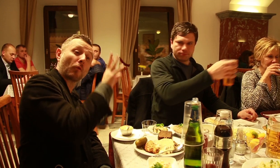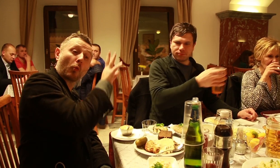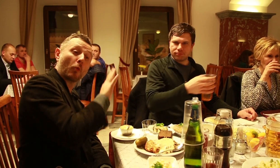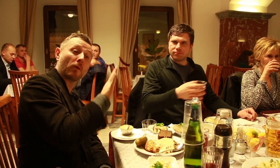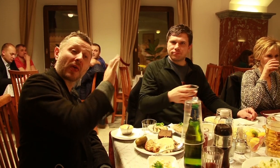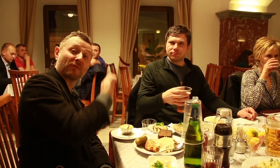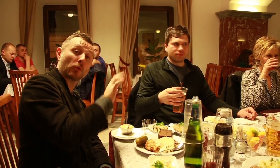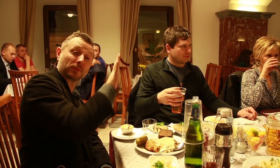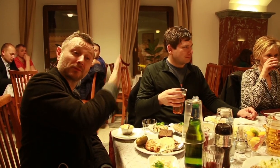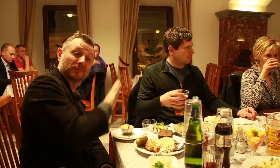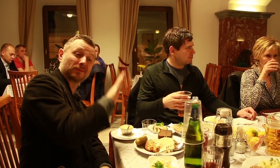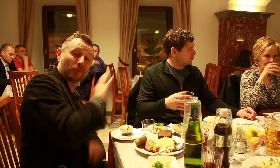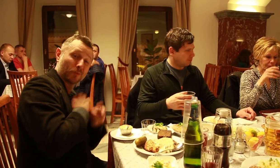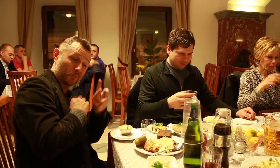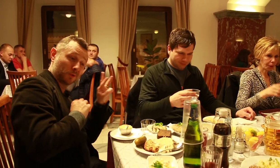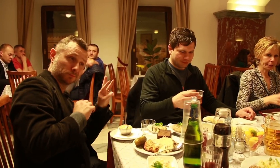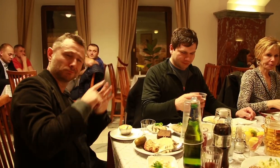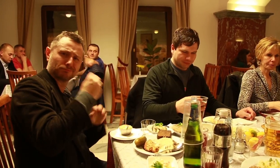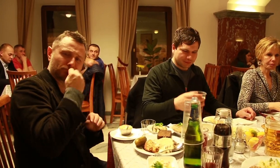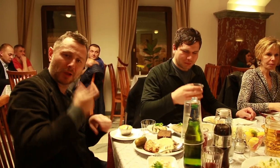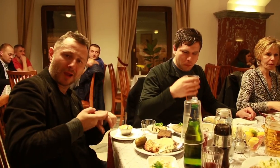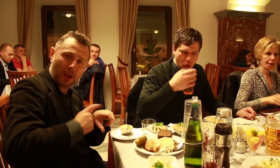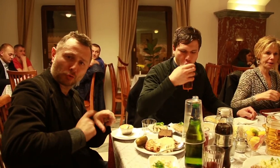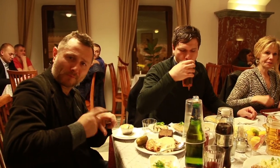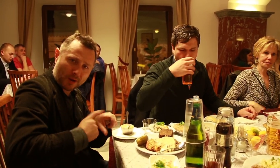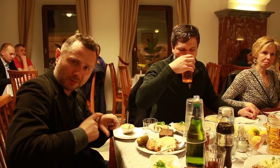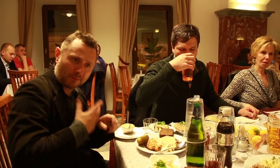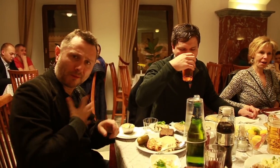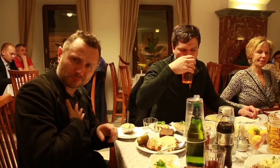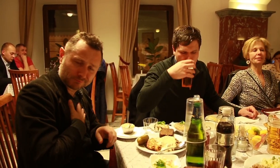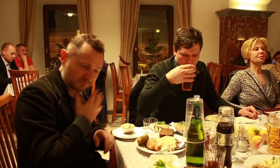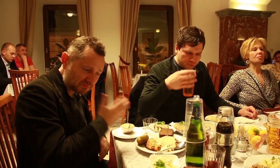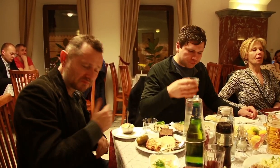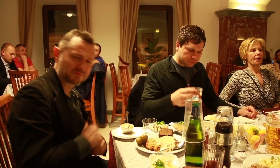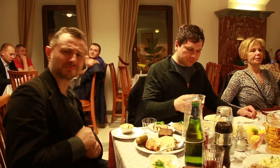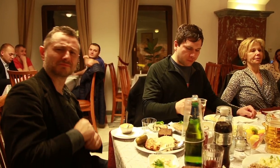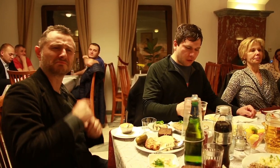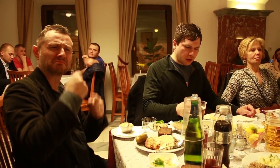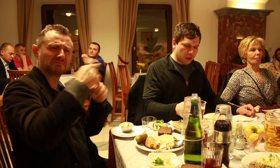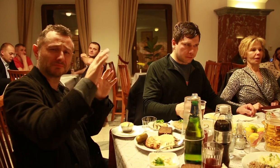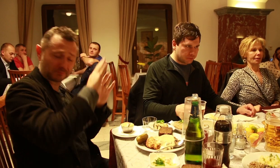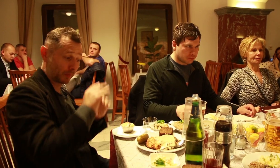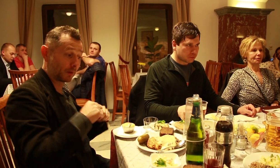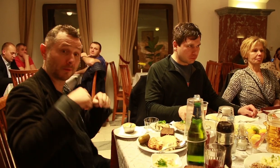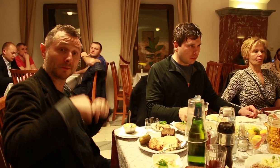the West, they eat potatoes. Here in Russia,